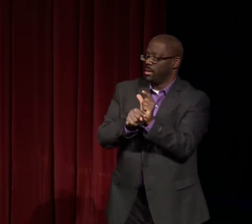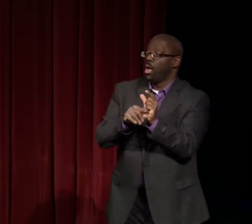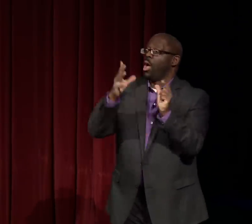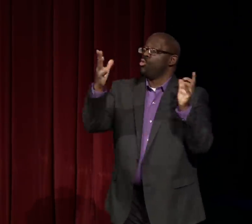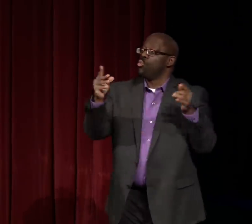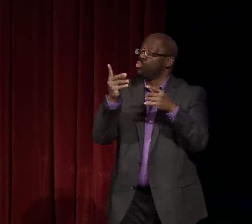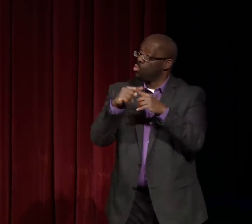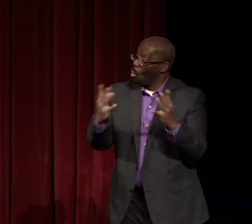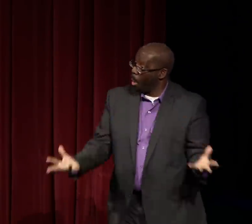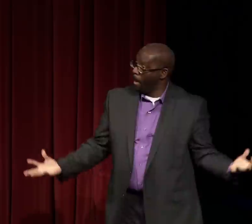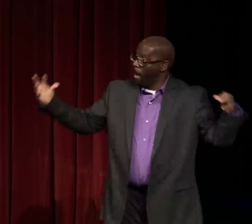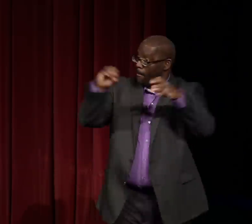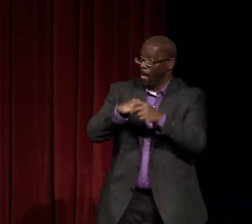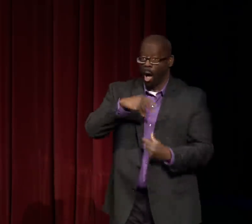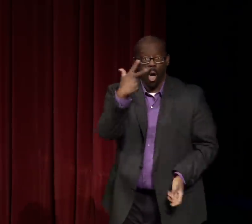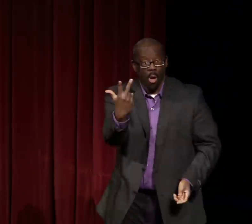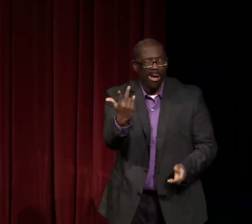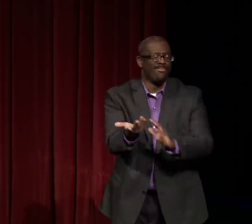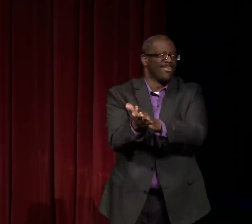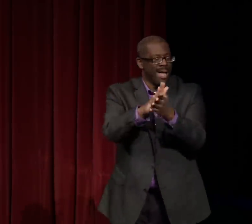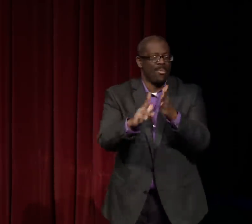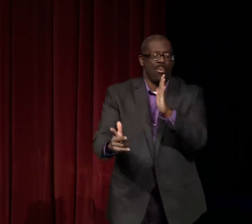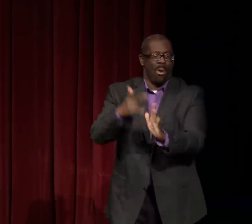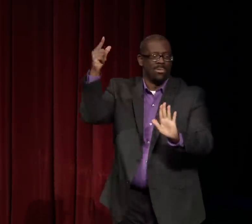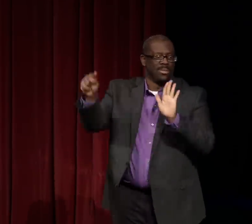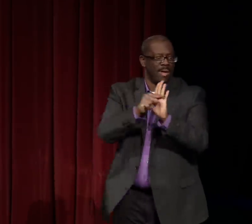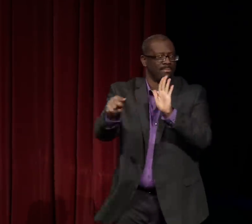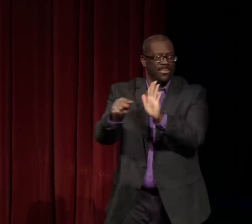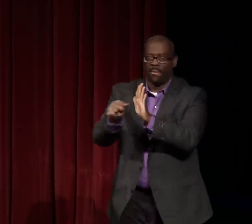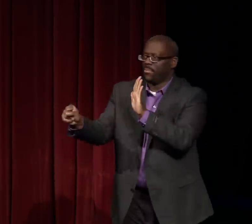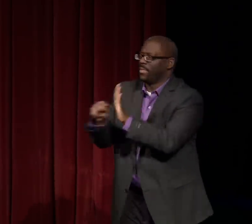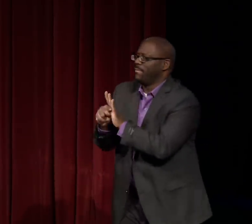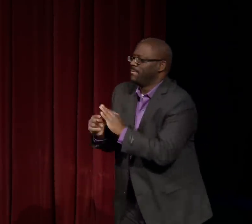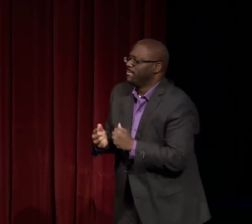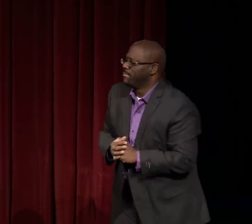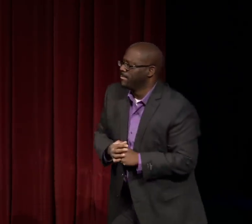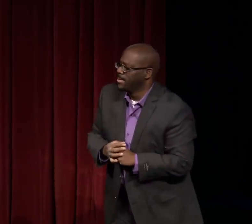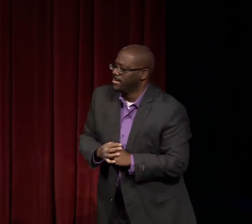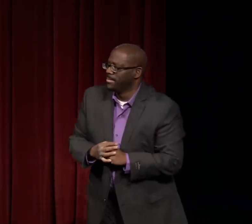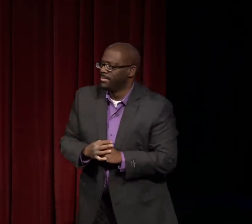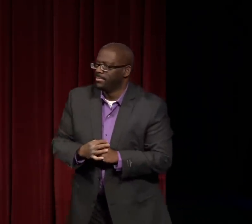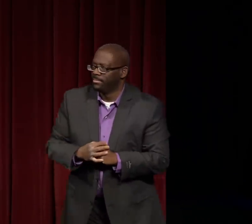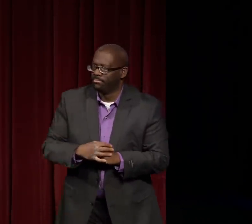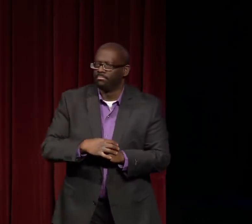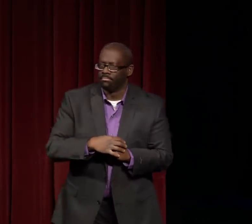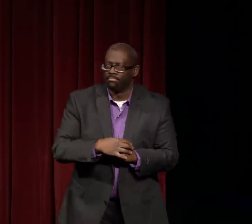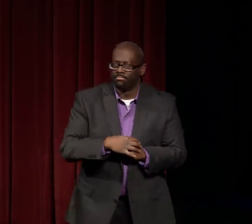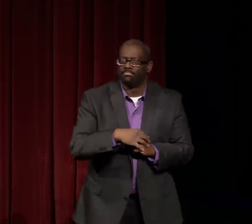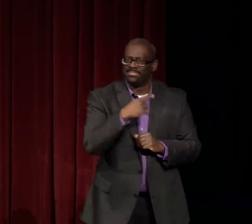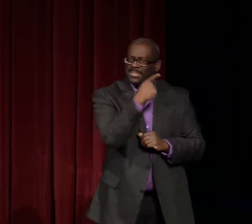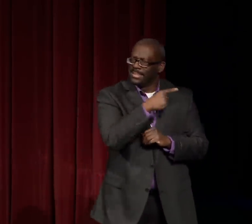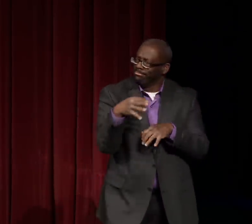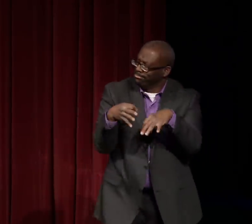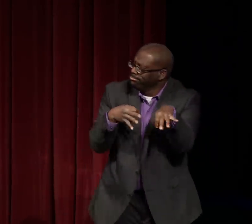And we know that women can also be experienced that way. And if you have all three as part of your life experience,